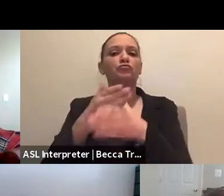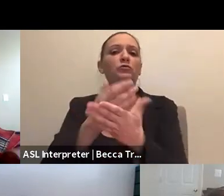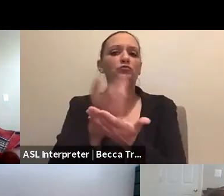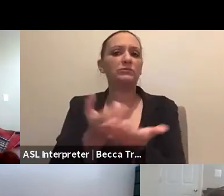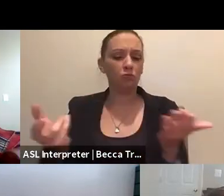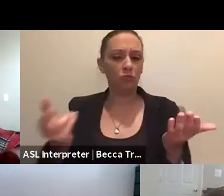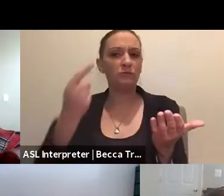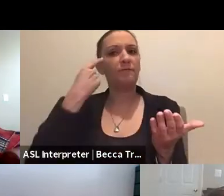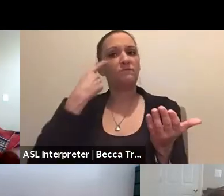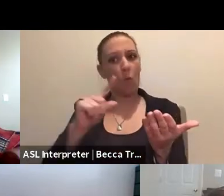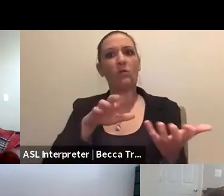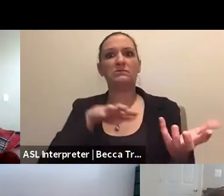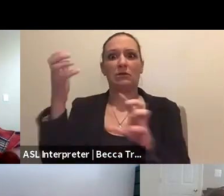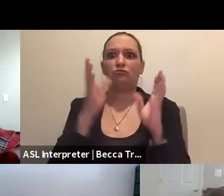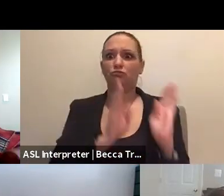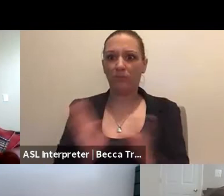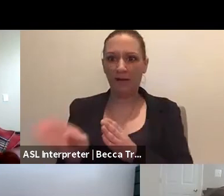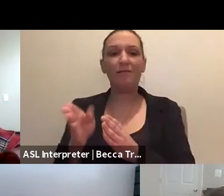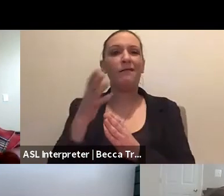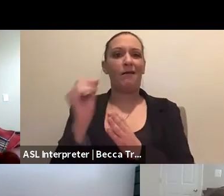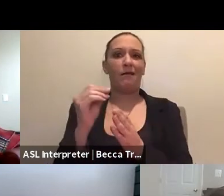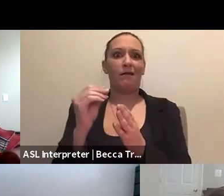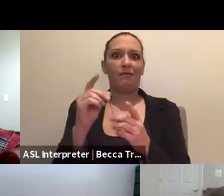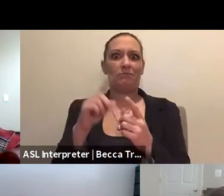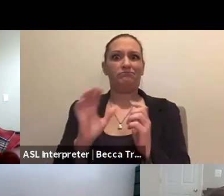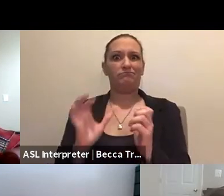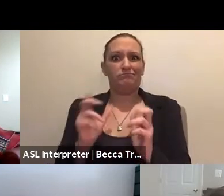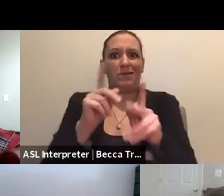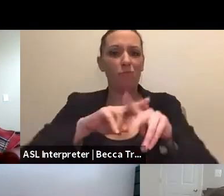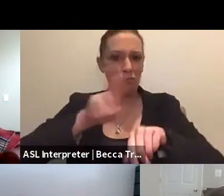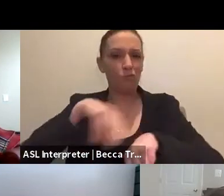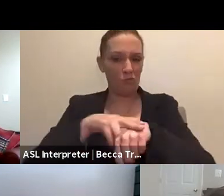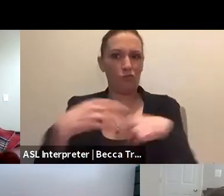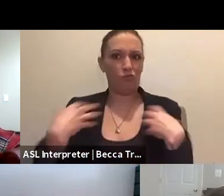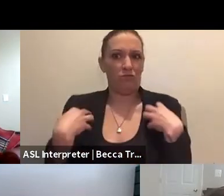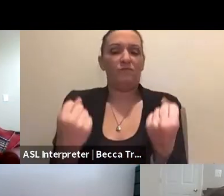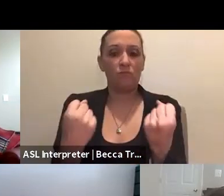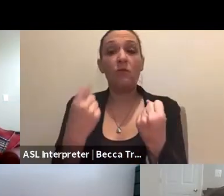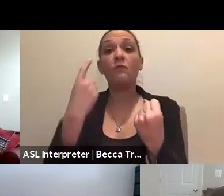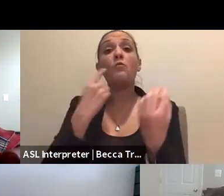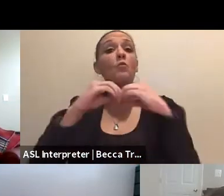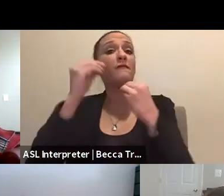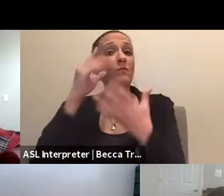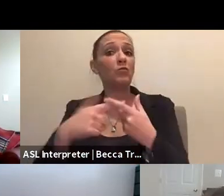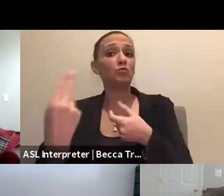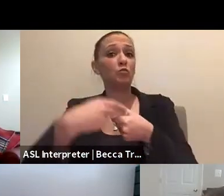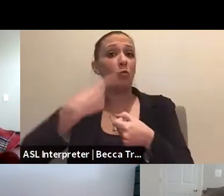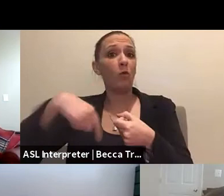for disaster preparedness and recovery efforts. So for more information and to join us in spreading the awareness,